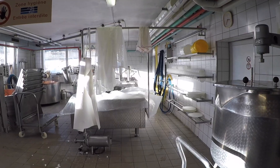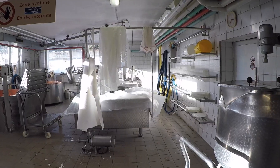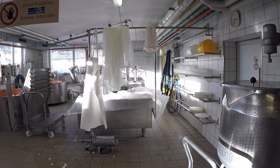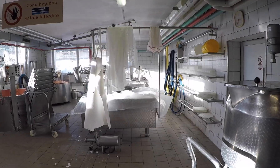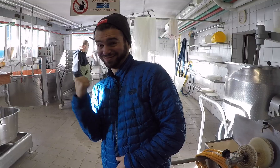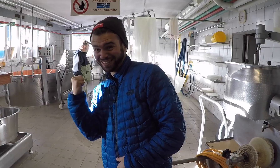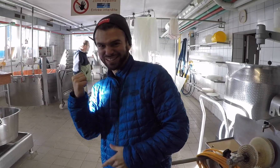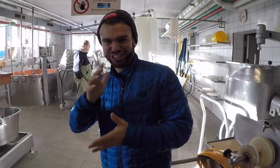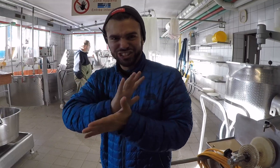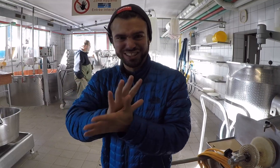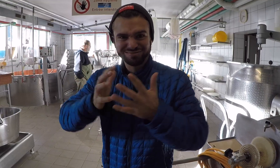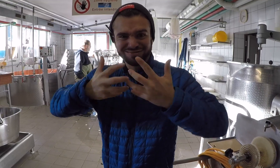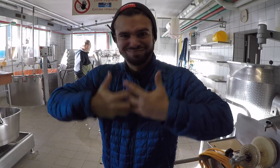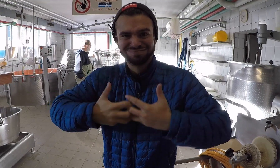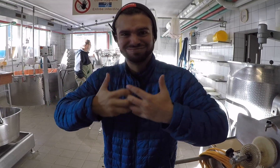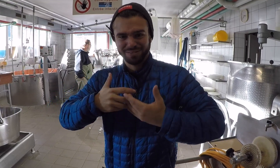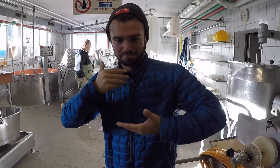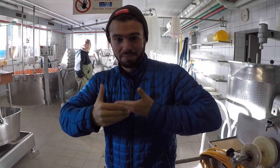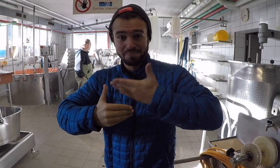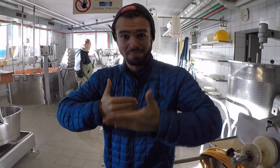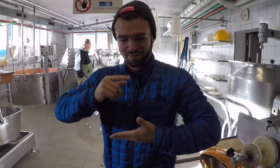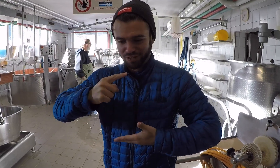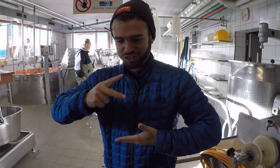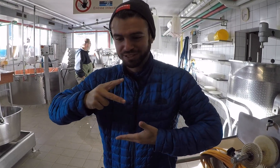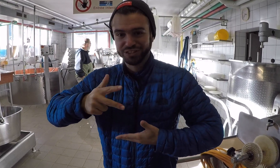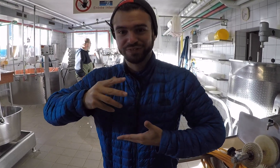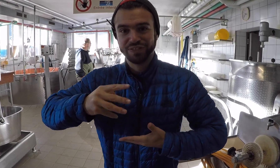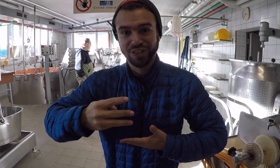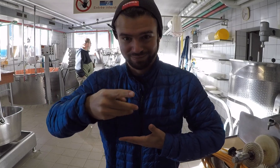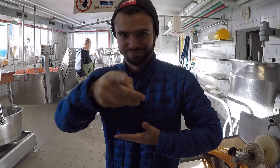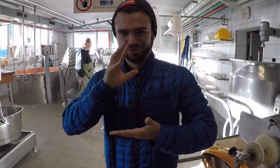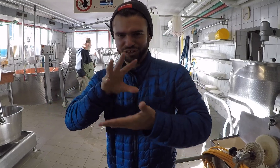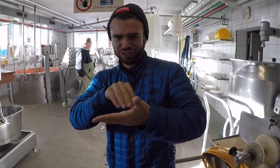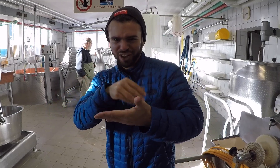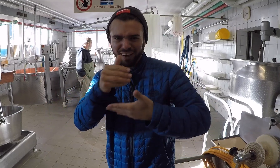Here we are! It's the cheese factory. They'll show us how the cheese is being made.